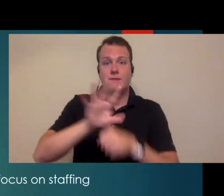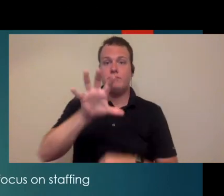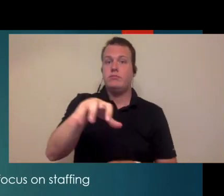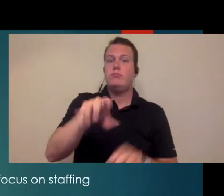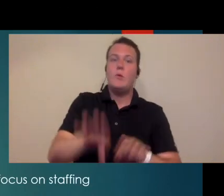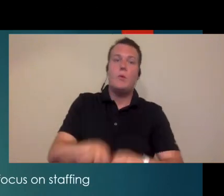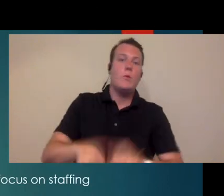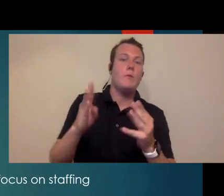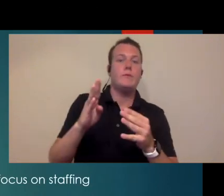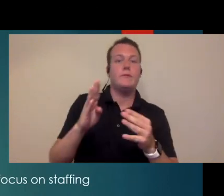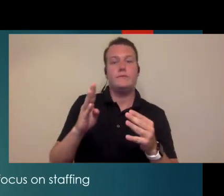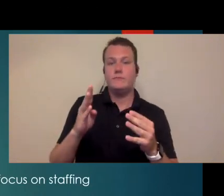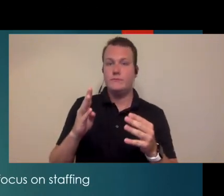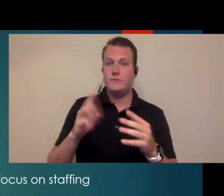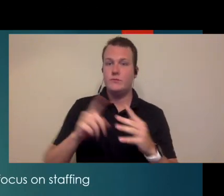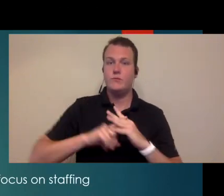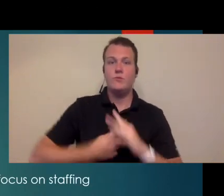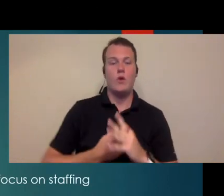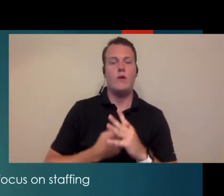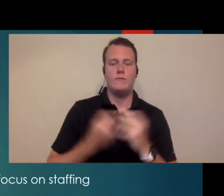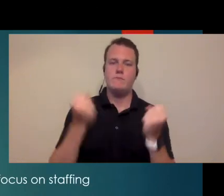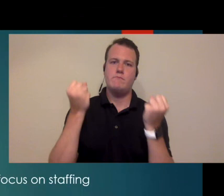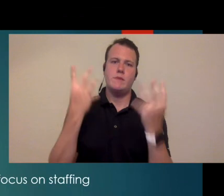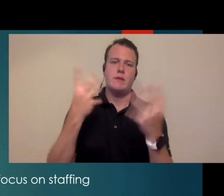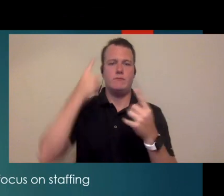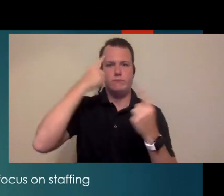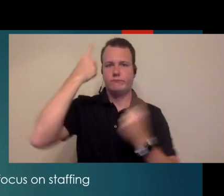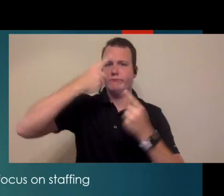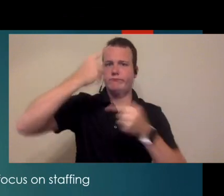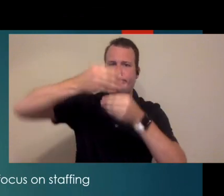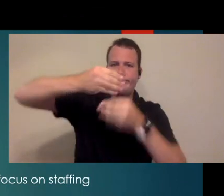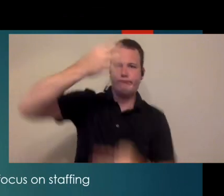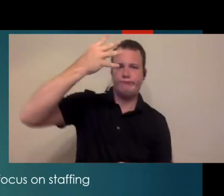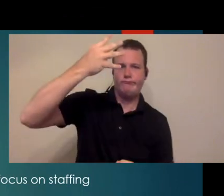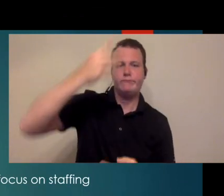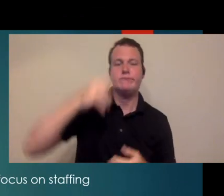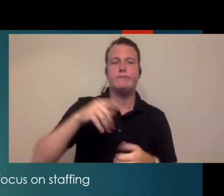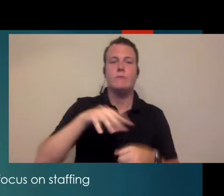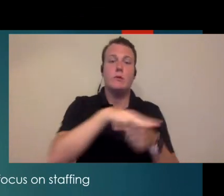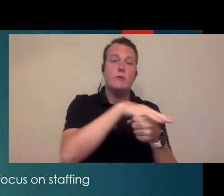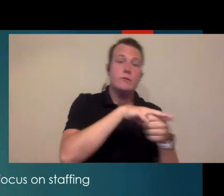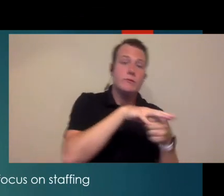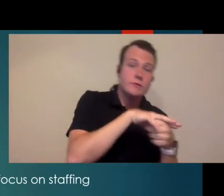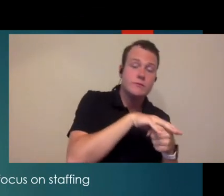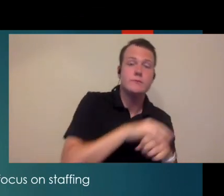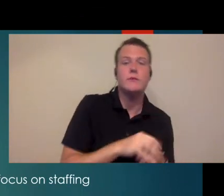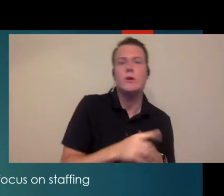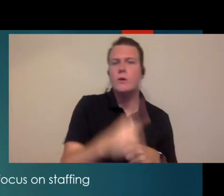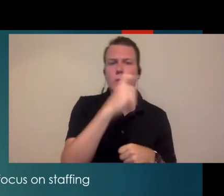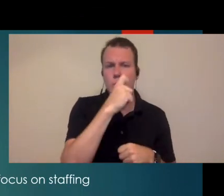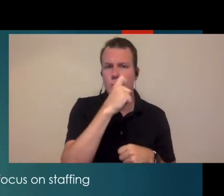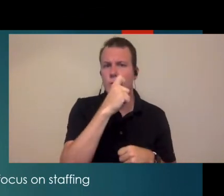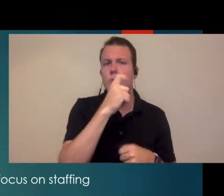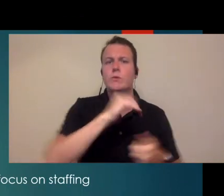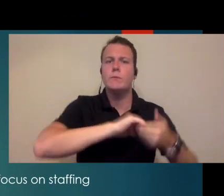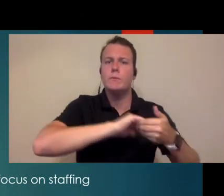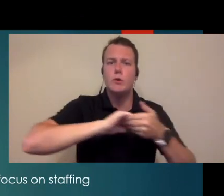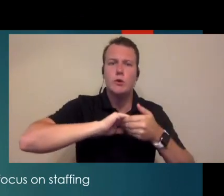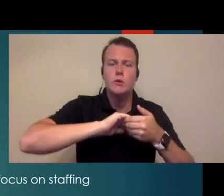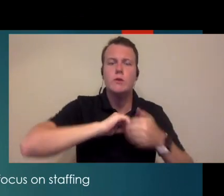audiology clinic and kind of private practice there's a whole lot of things you have to consider certainly things like location and who's going to be a